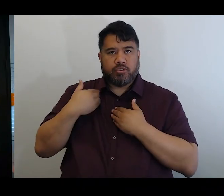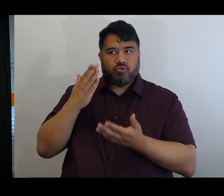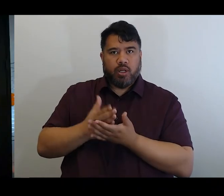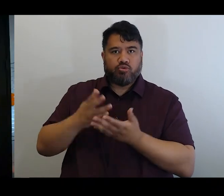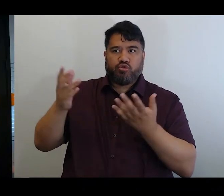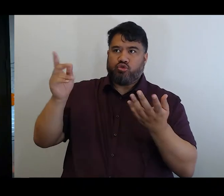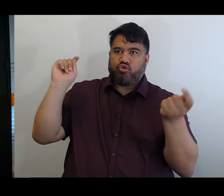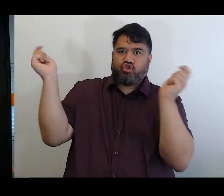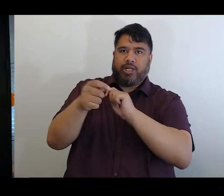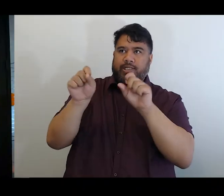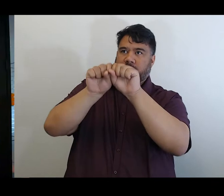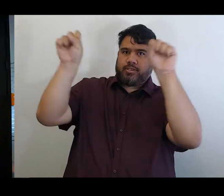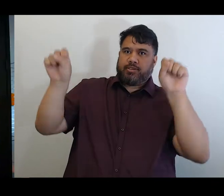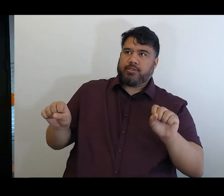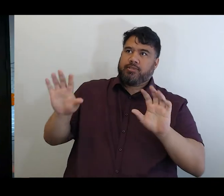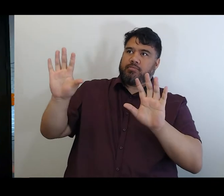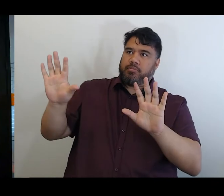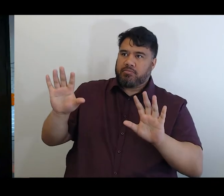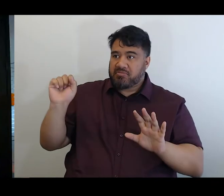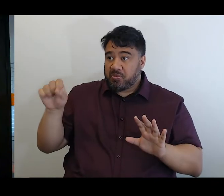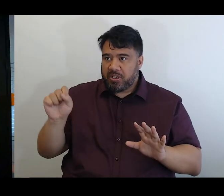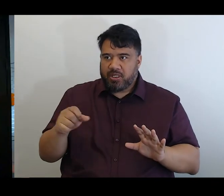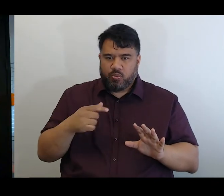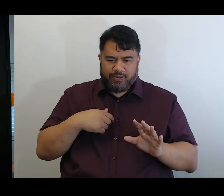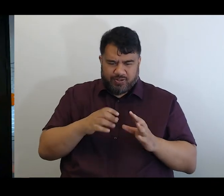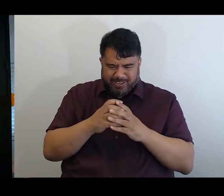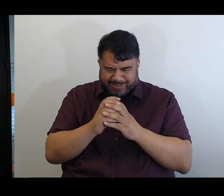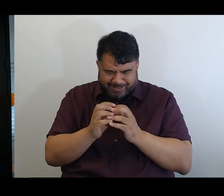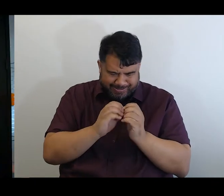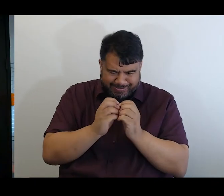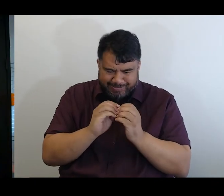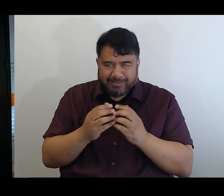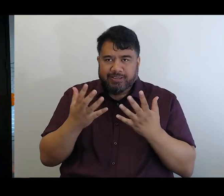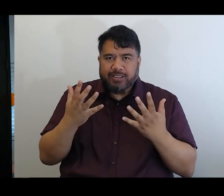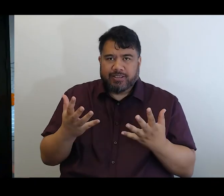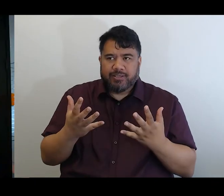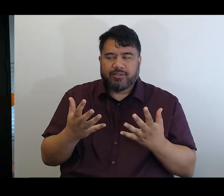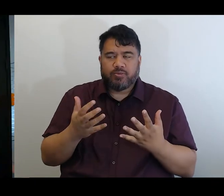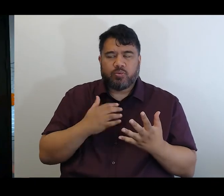And so absolutely, the question about Talklink.